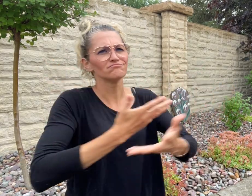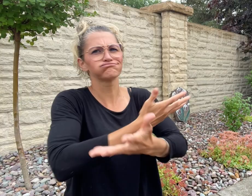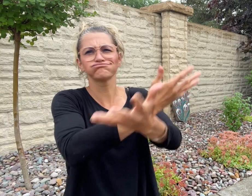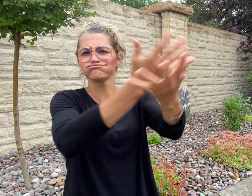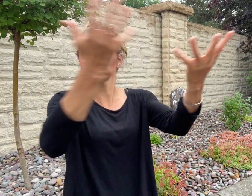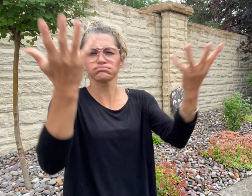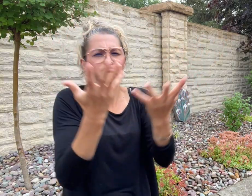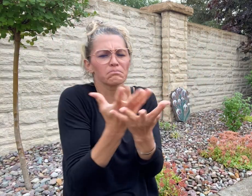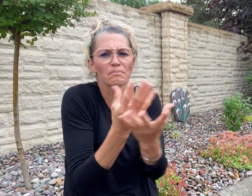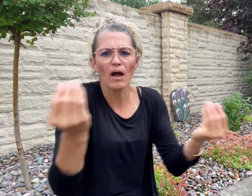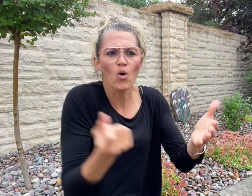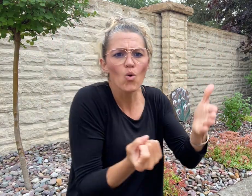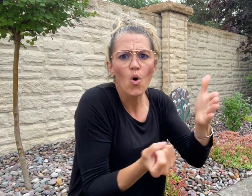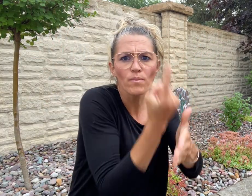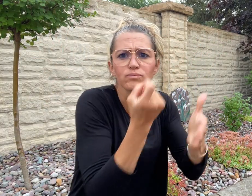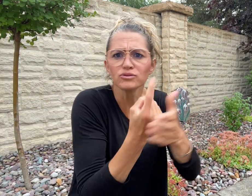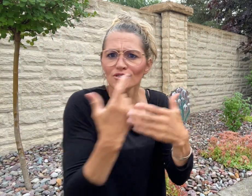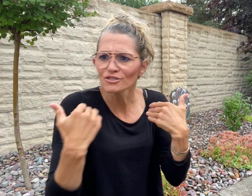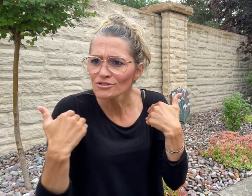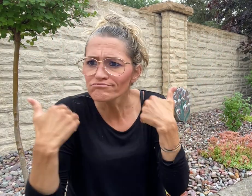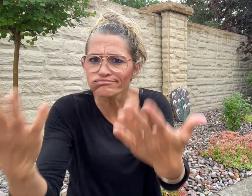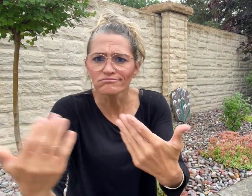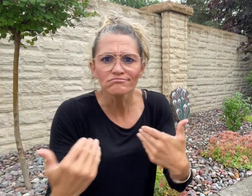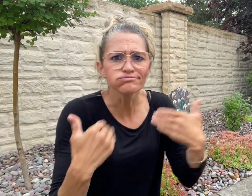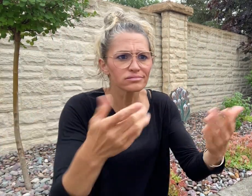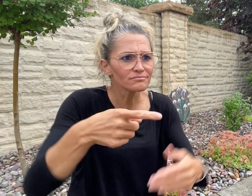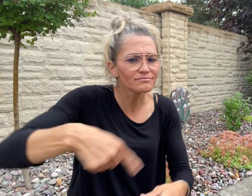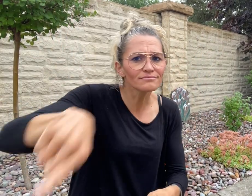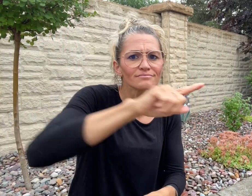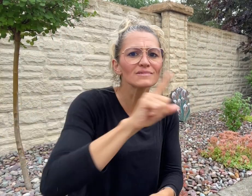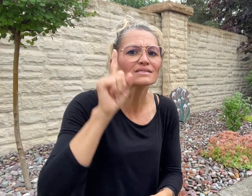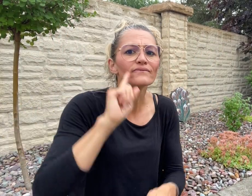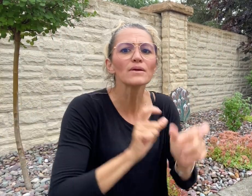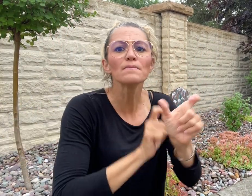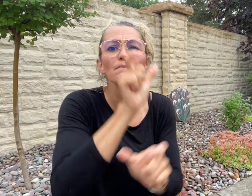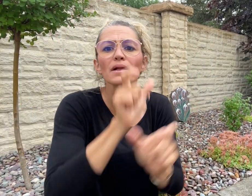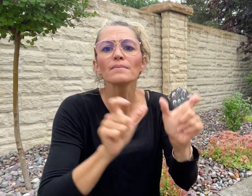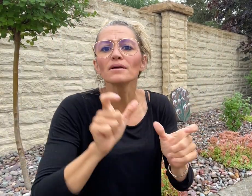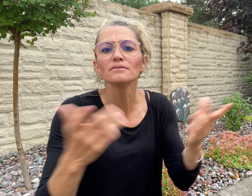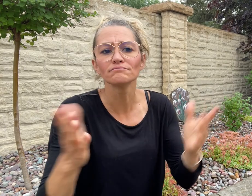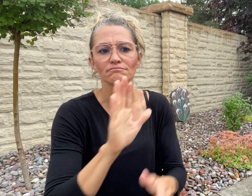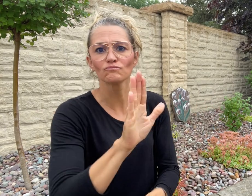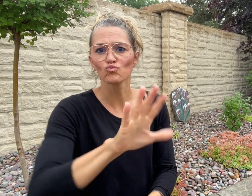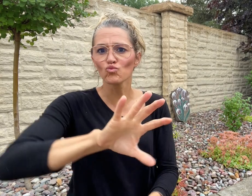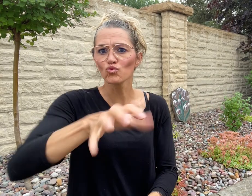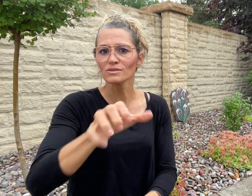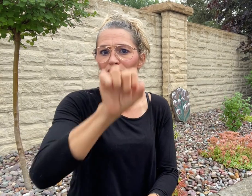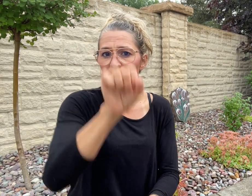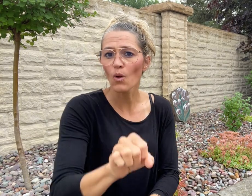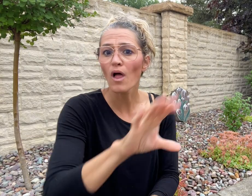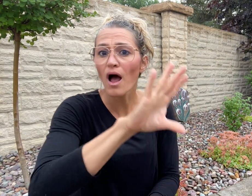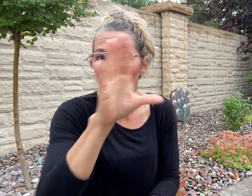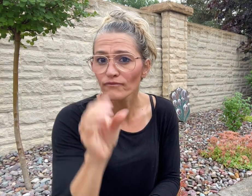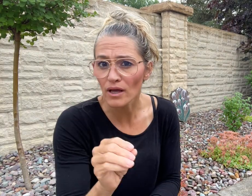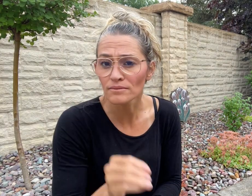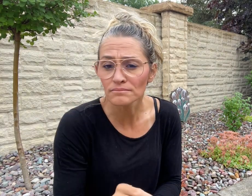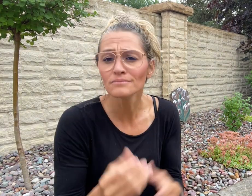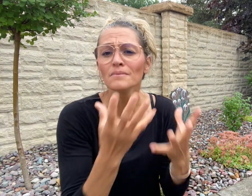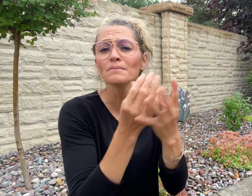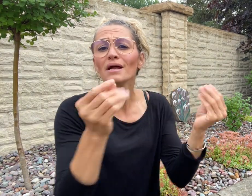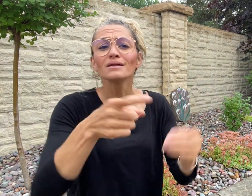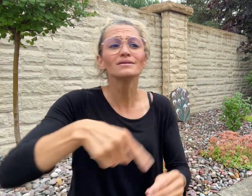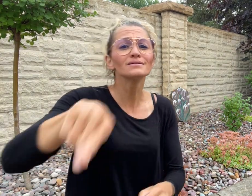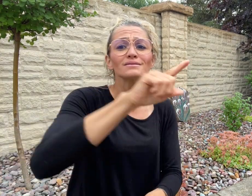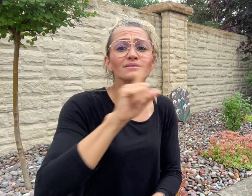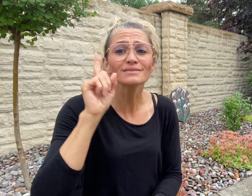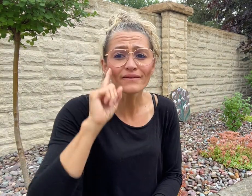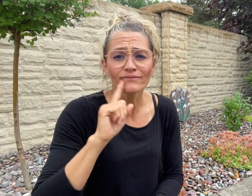are ample opportunities for Deaf people in South Africa.